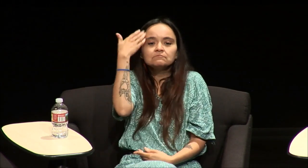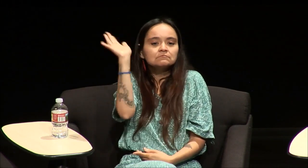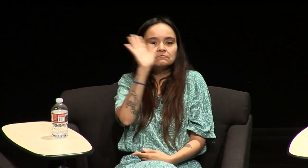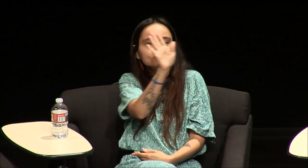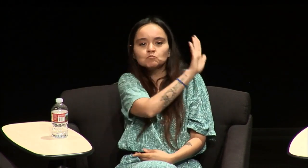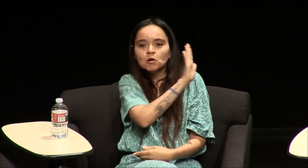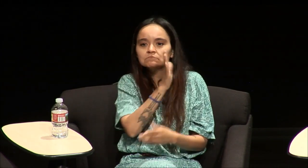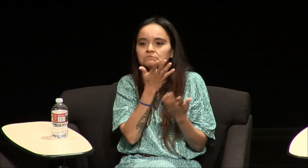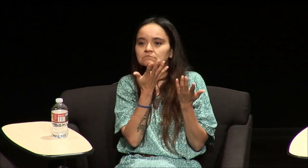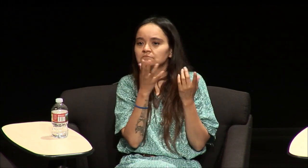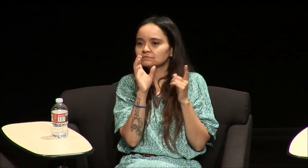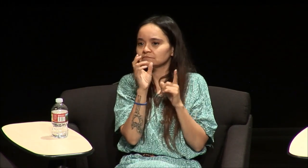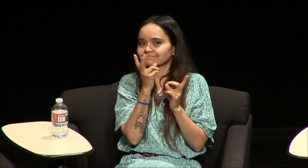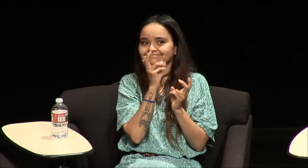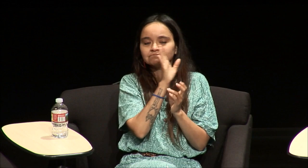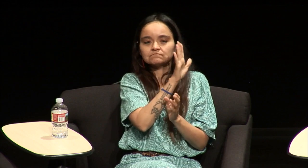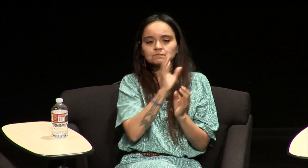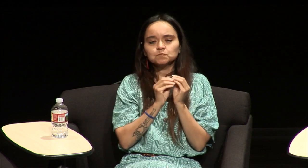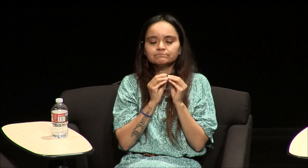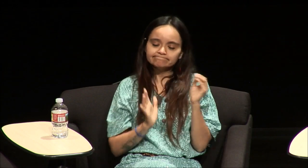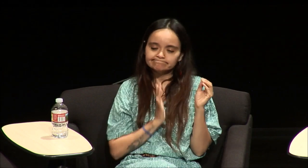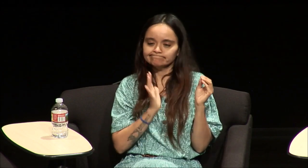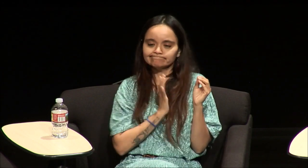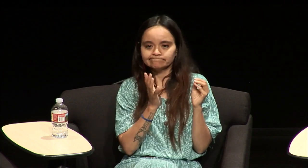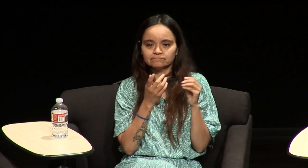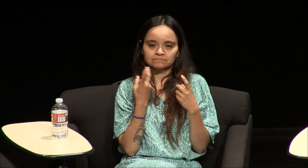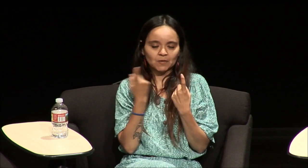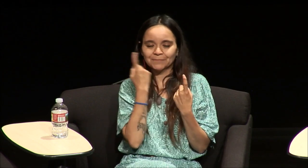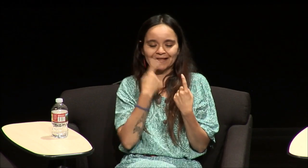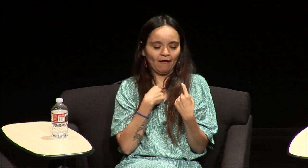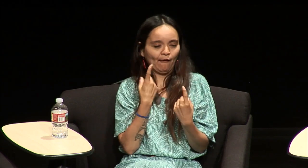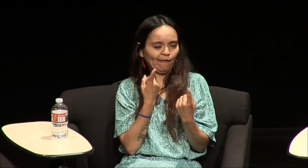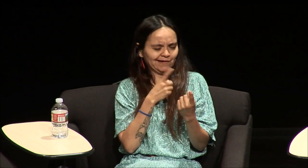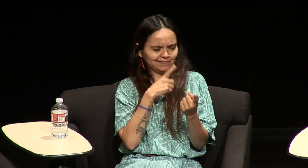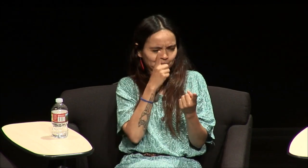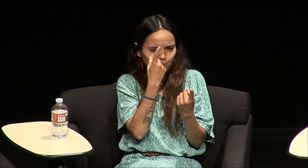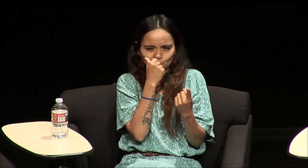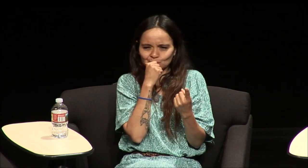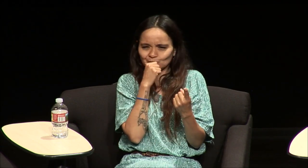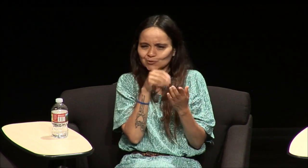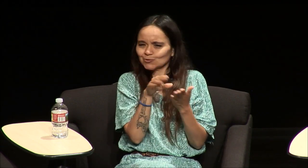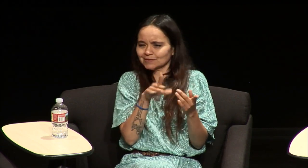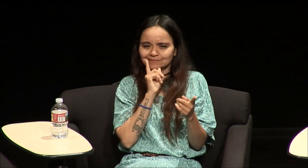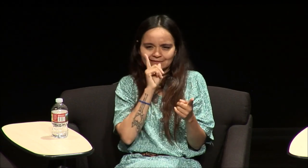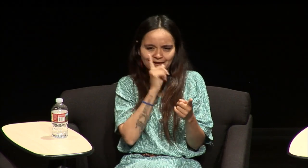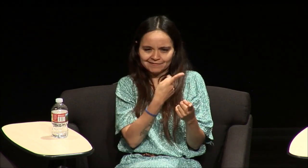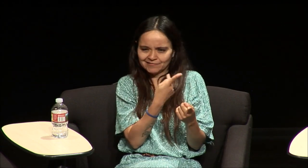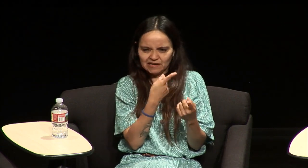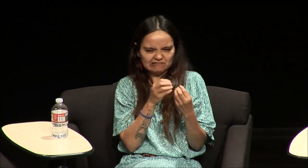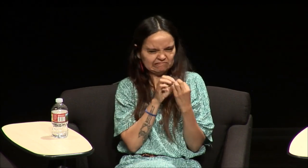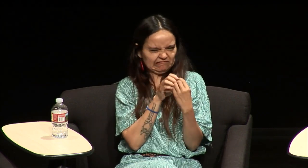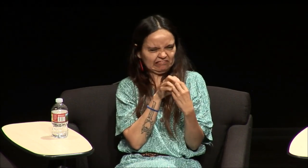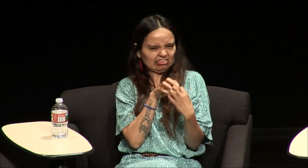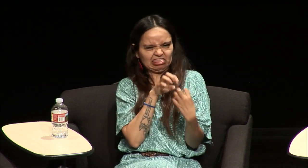signing and I didn't even know what they meant really they were more like formal signs or something and one girl a student who was deaf the two of us were